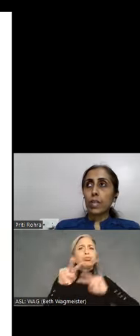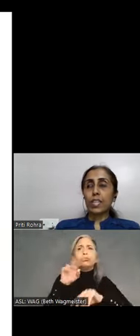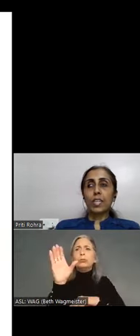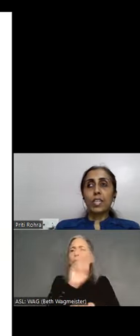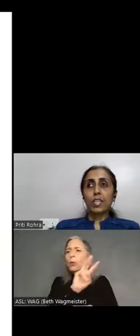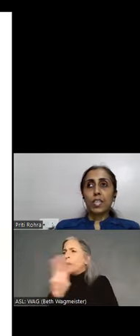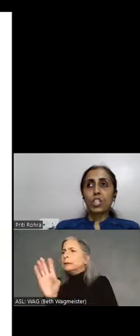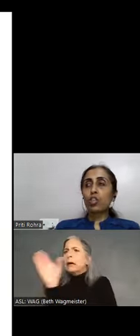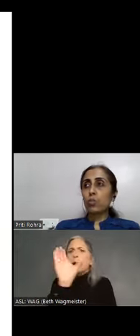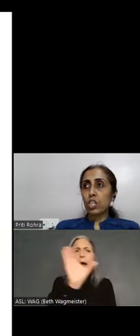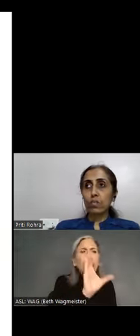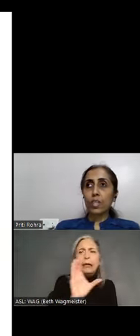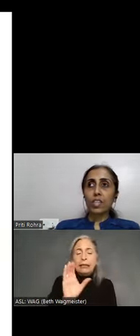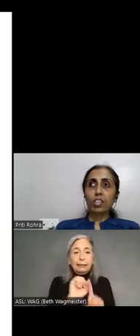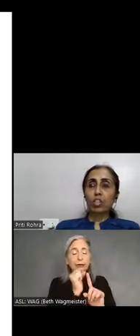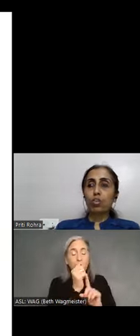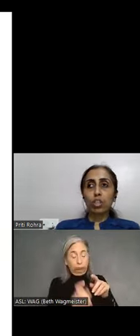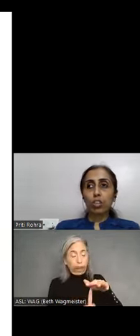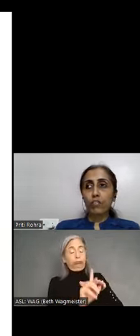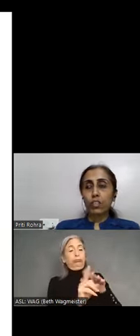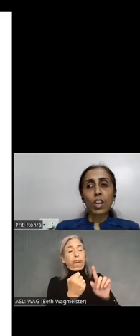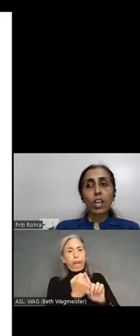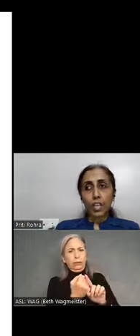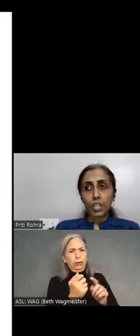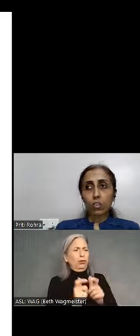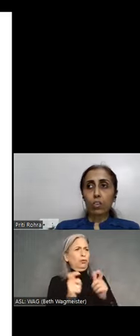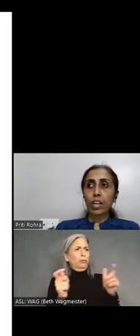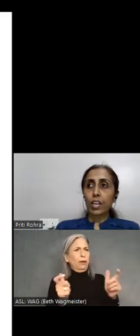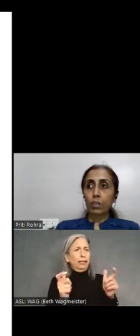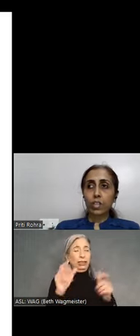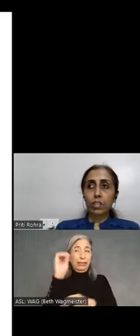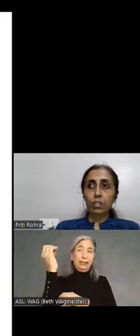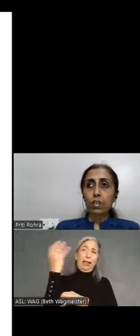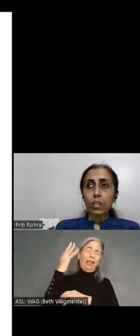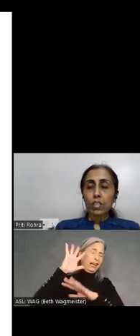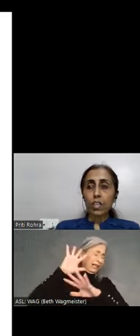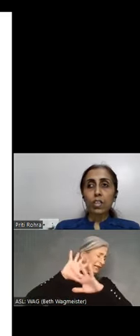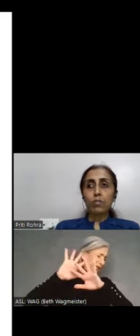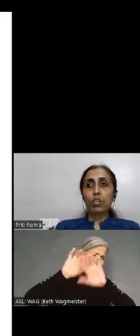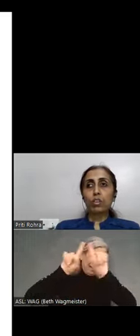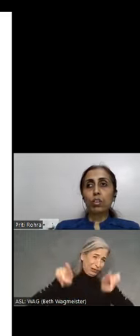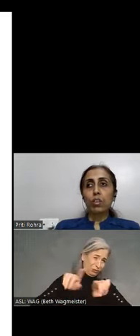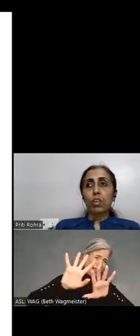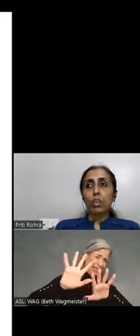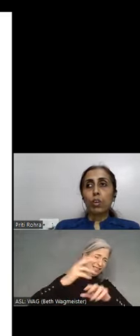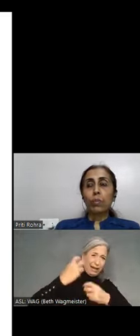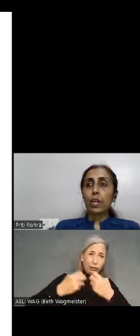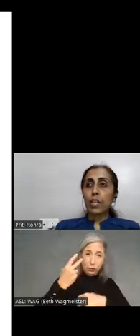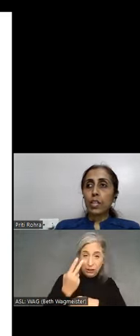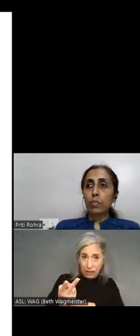in a situation where there is too much of sunlight or glare on their screen which is preventing them